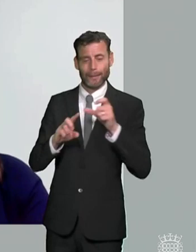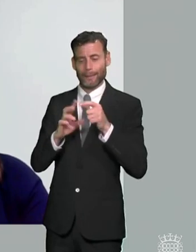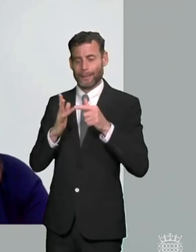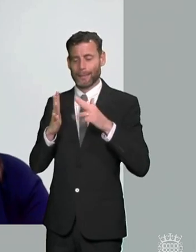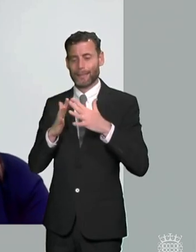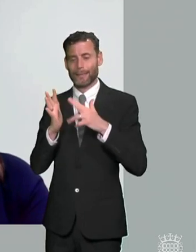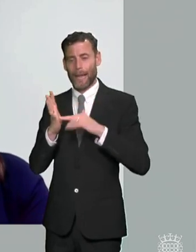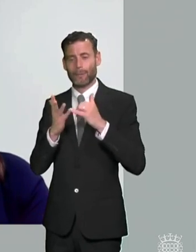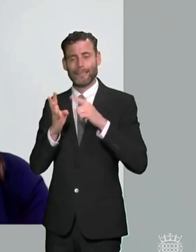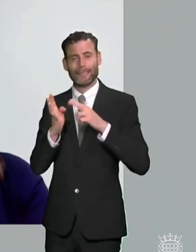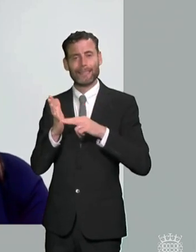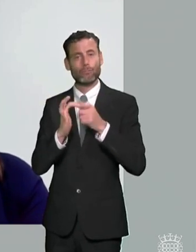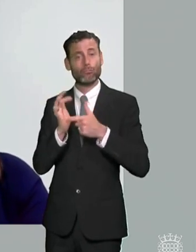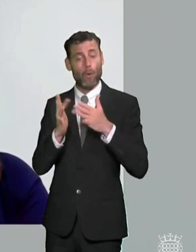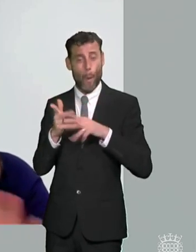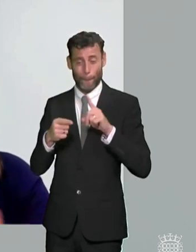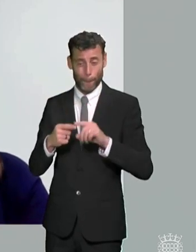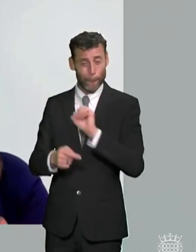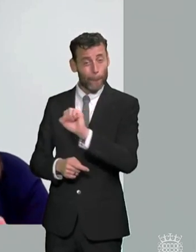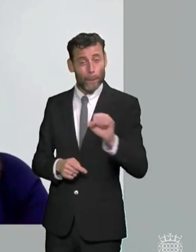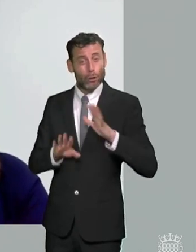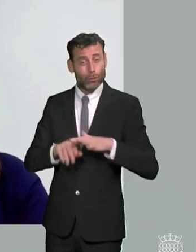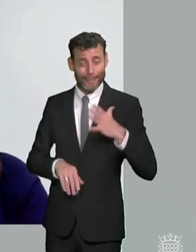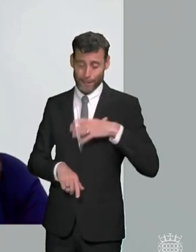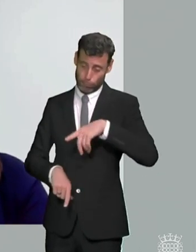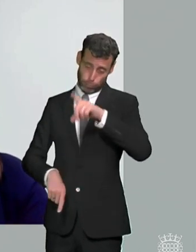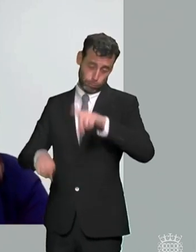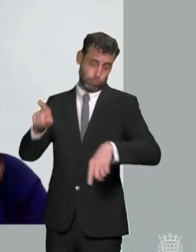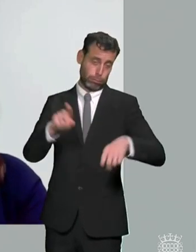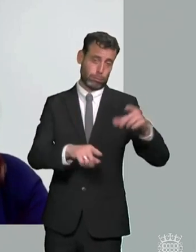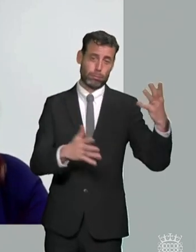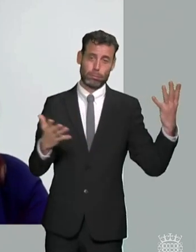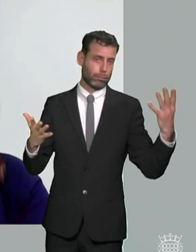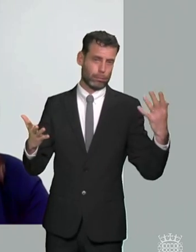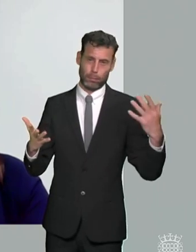i think it is it's not workable and it is only going to mean that children young people will lose